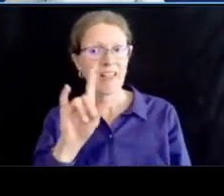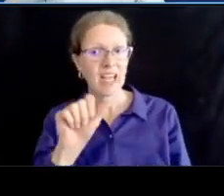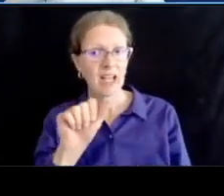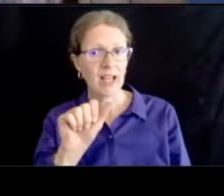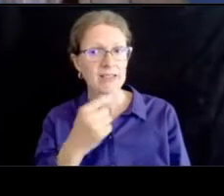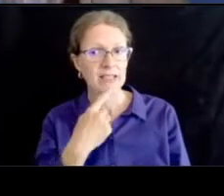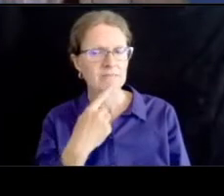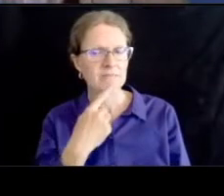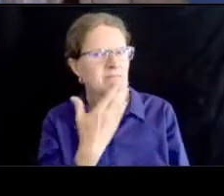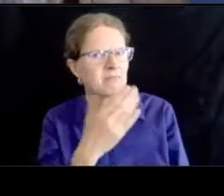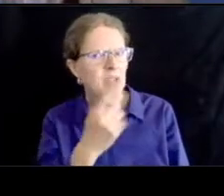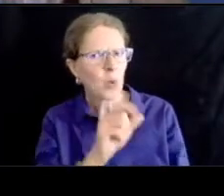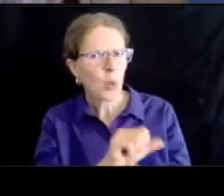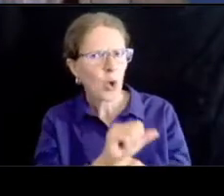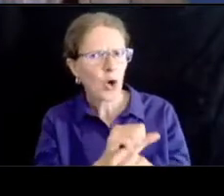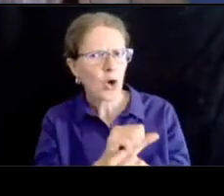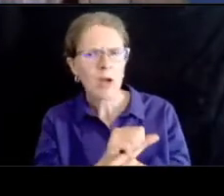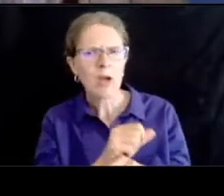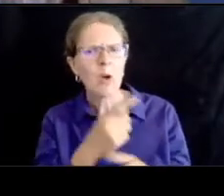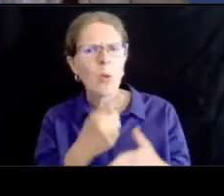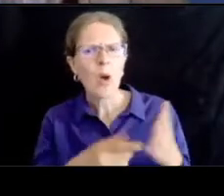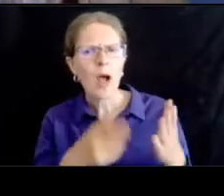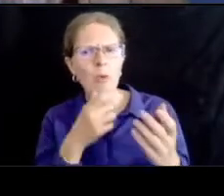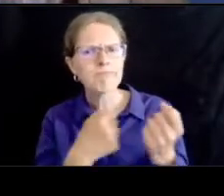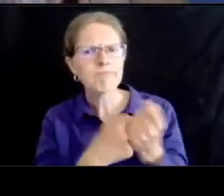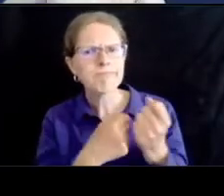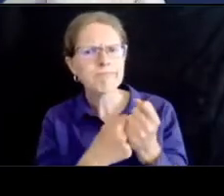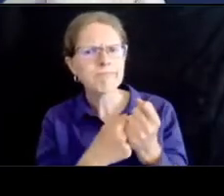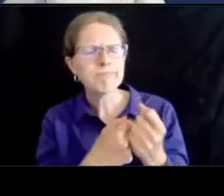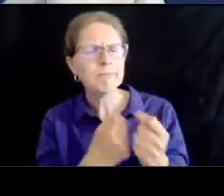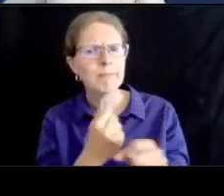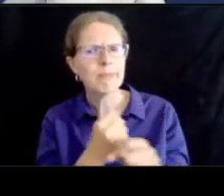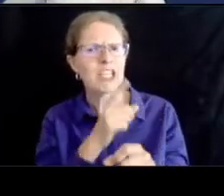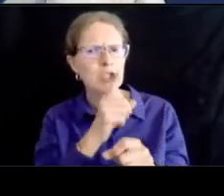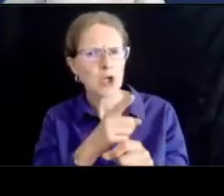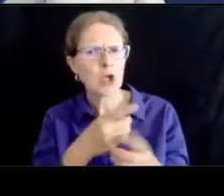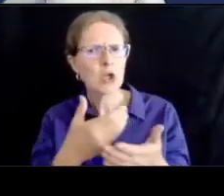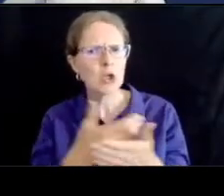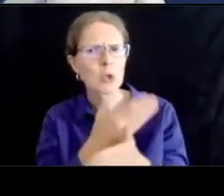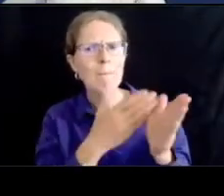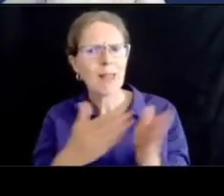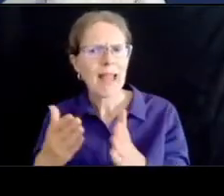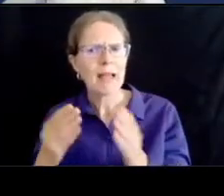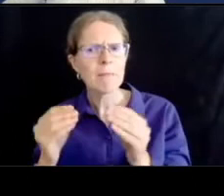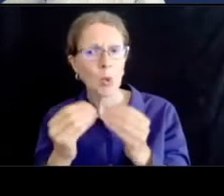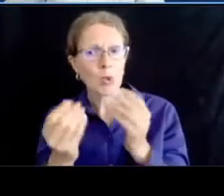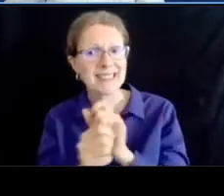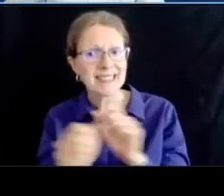that will ensure this new plan is safer less polluting and non-motorized mobility friendly